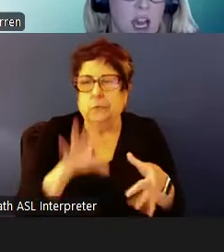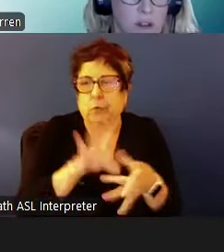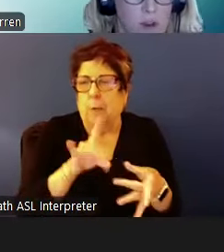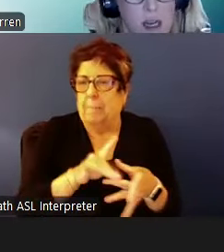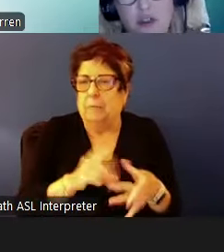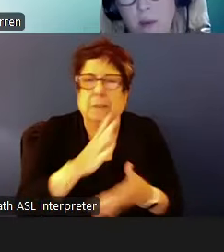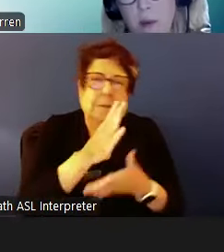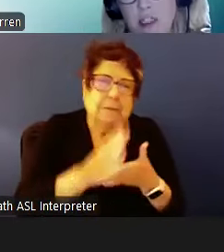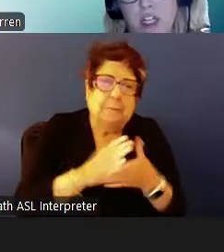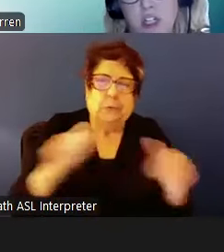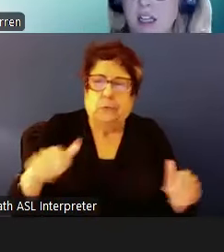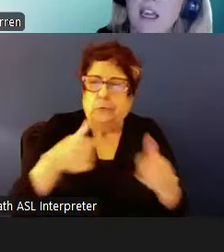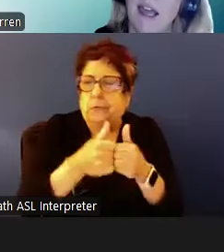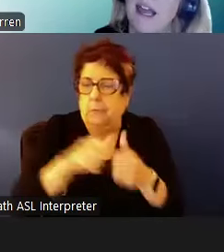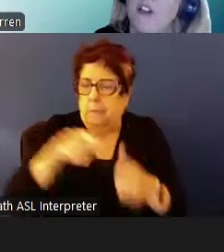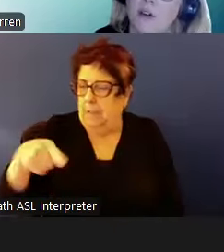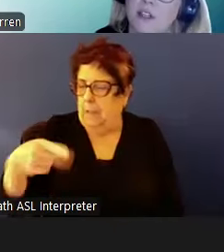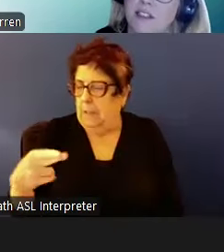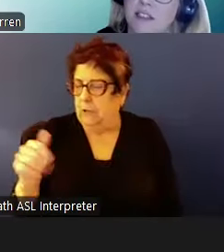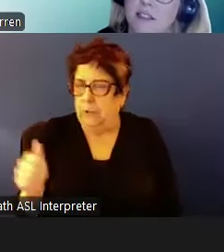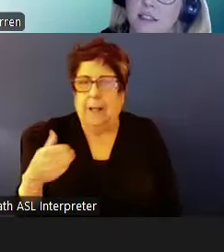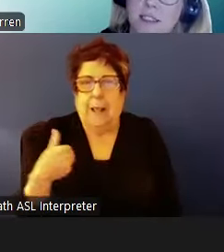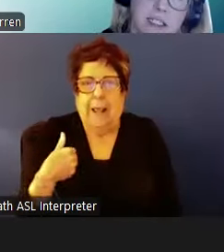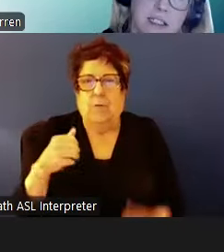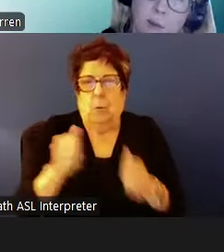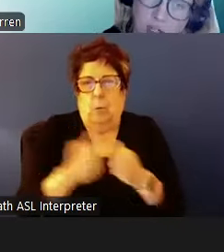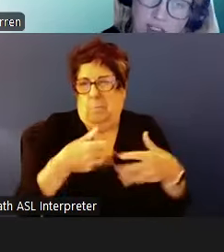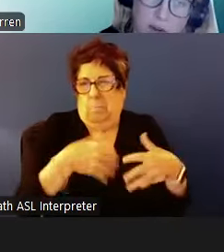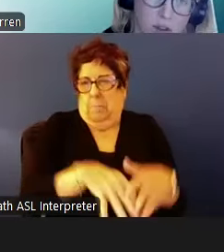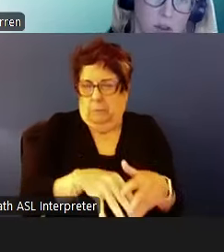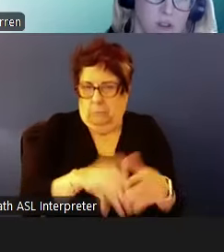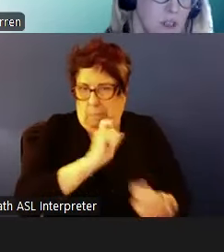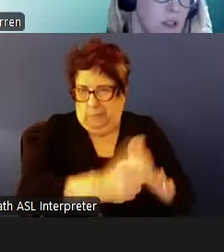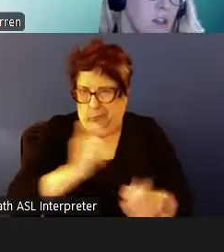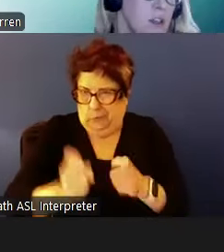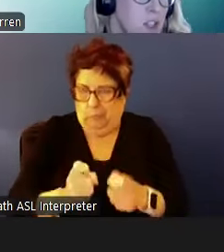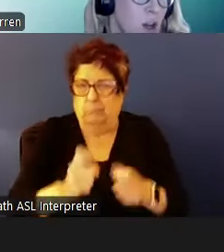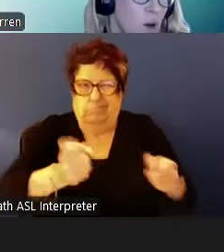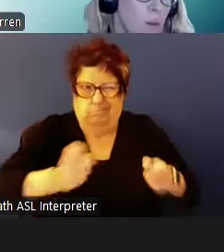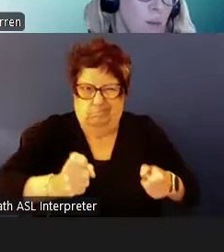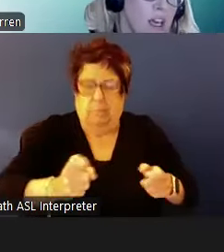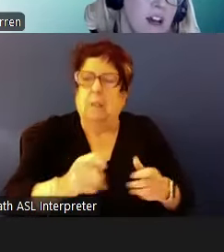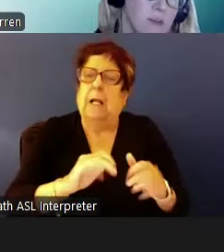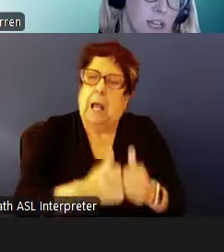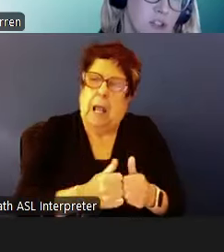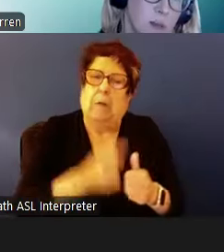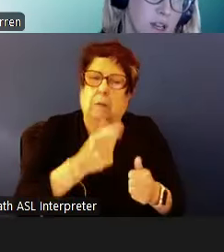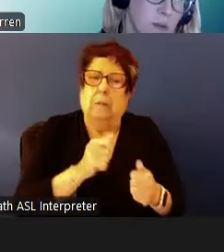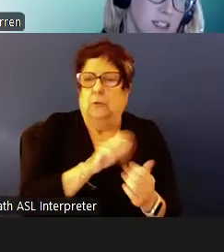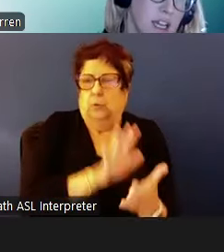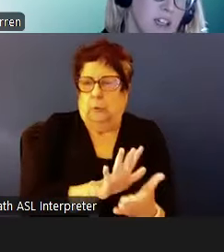Having and how the notice is intended to address some of those. Because mainstream families had to